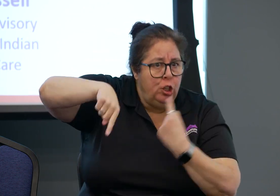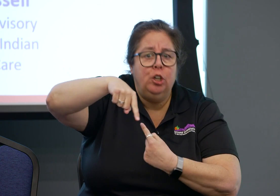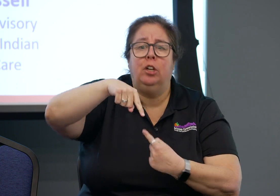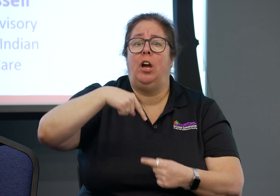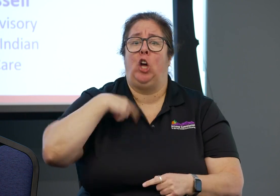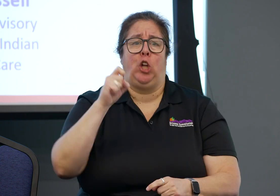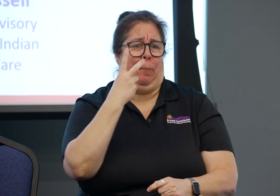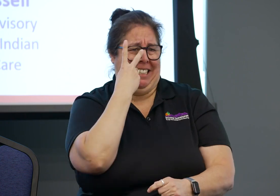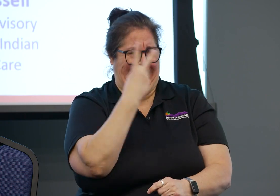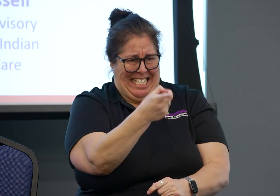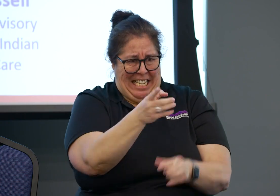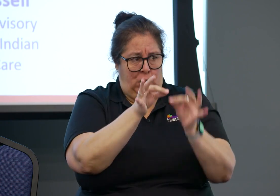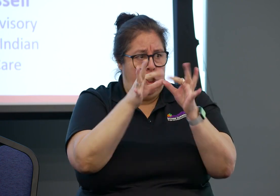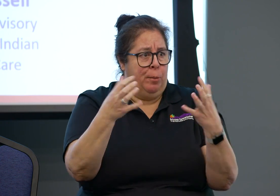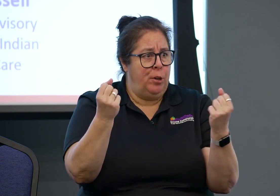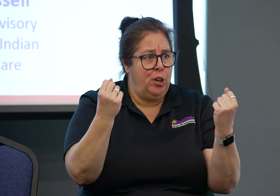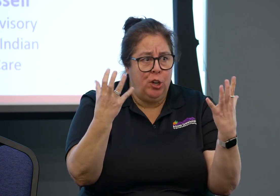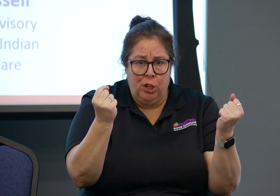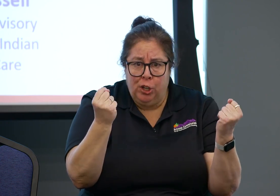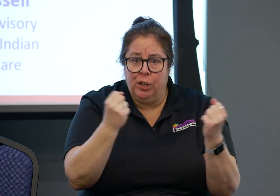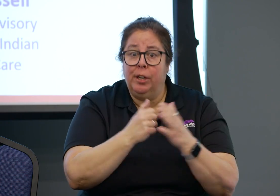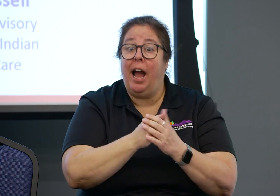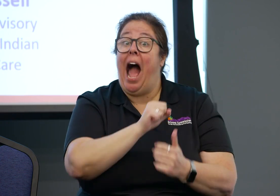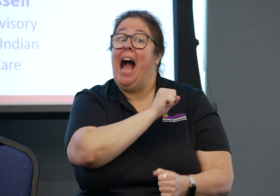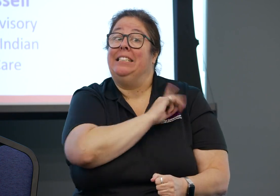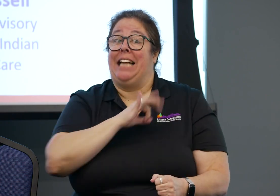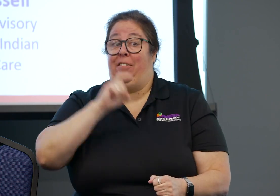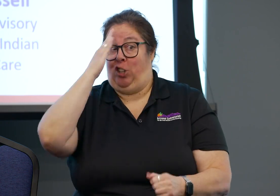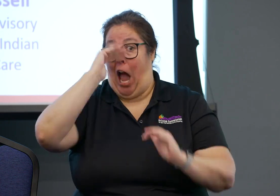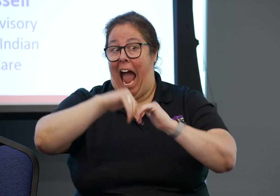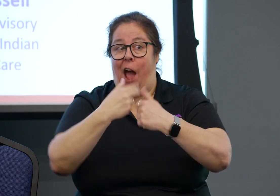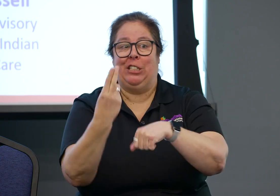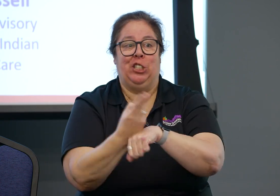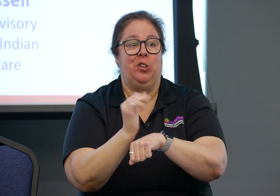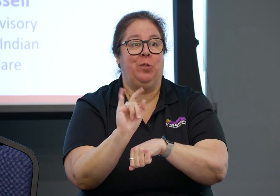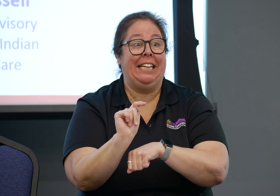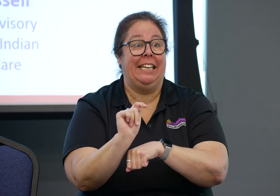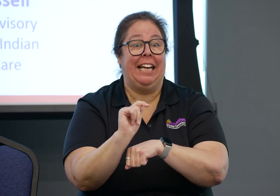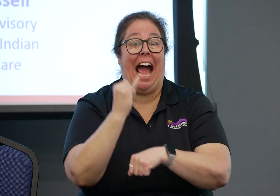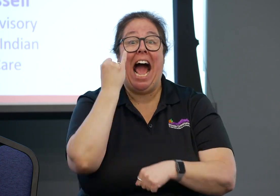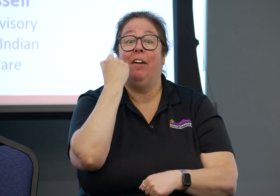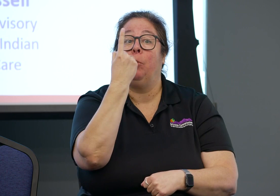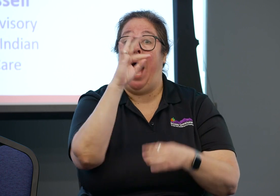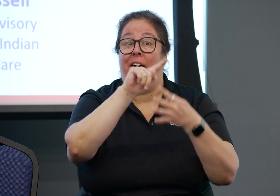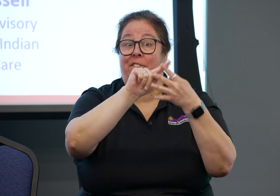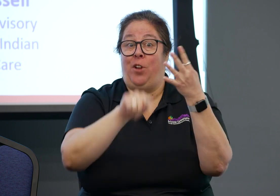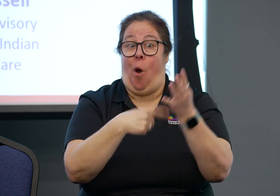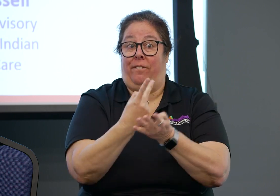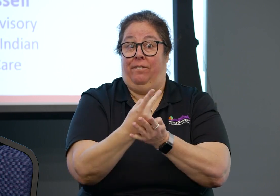The the screen can't be blurry or choppy. The audio has to be clear. Staff need to know how to set it up